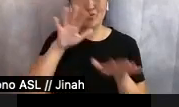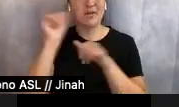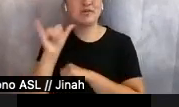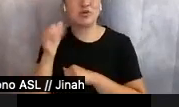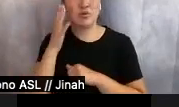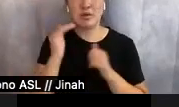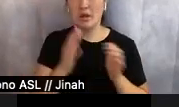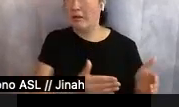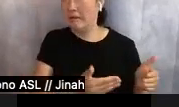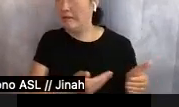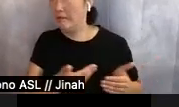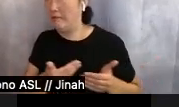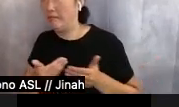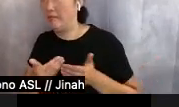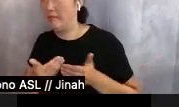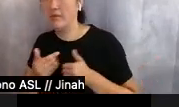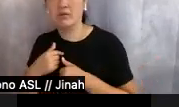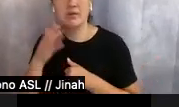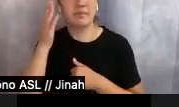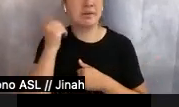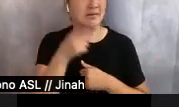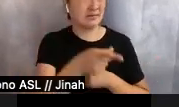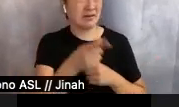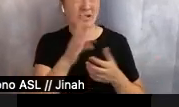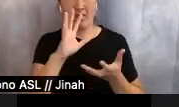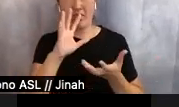classical ears from being corrupted by something as vulgar as gaming music.